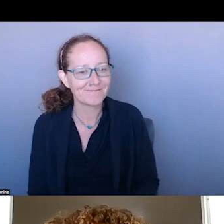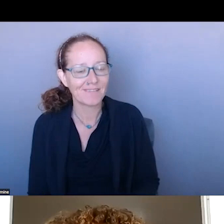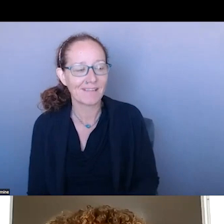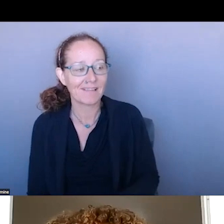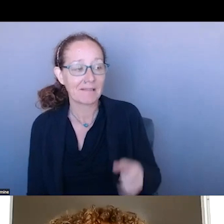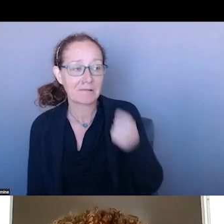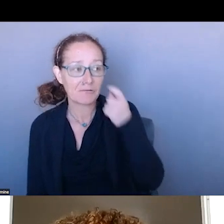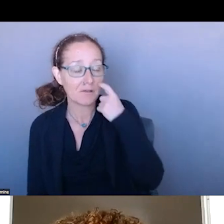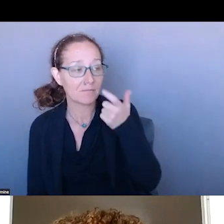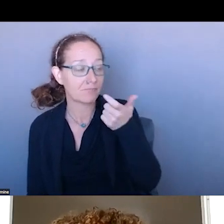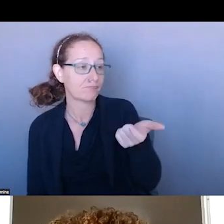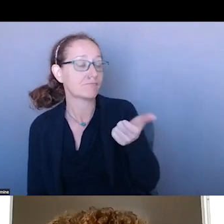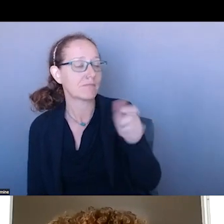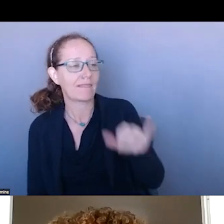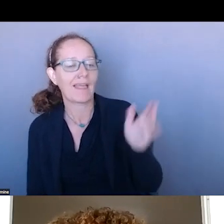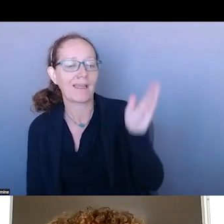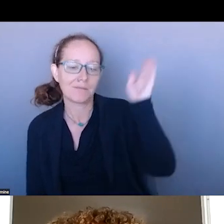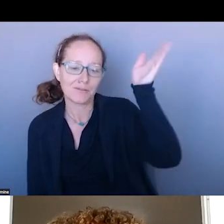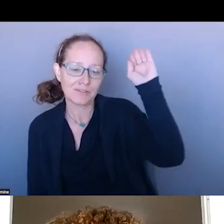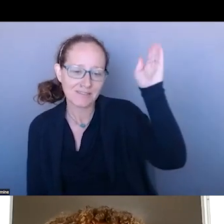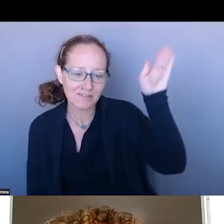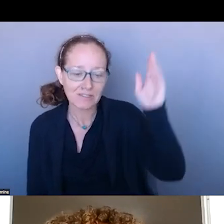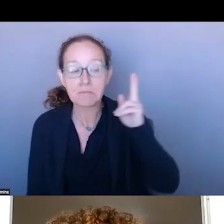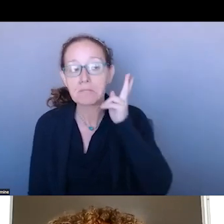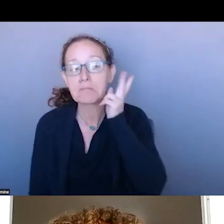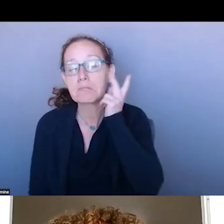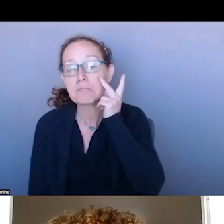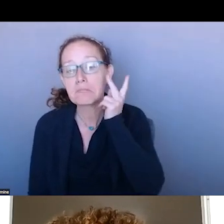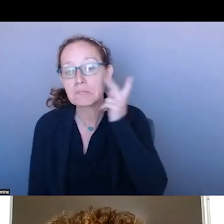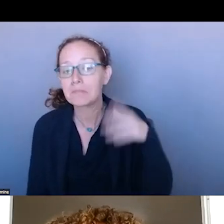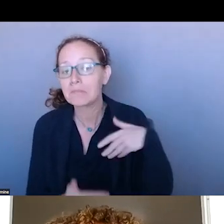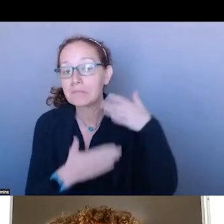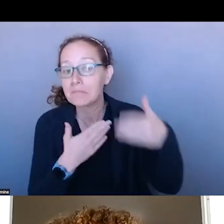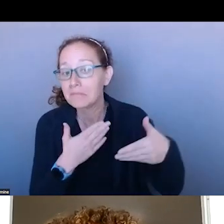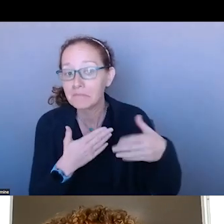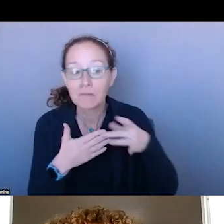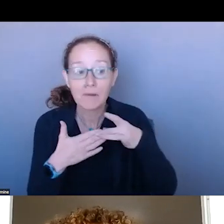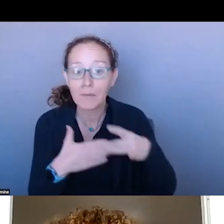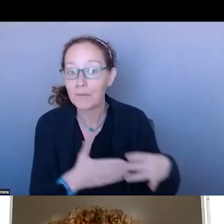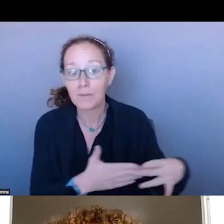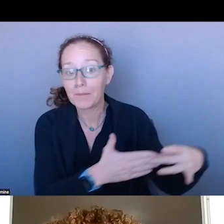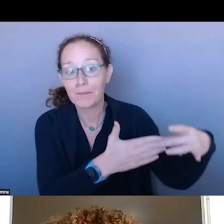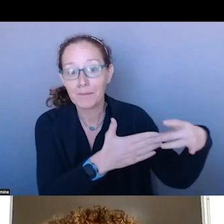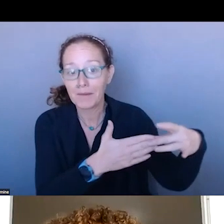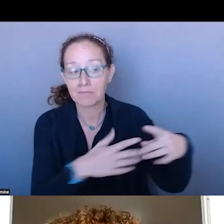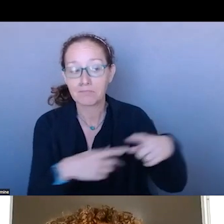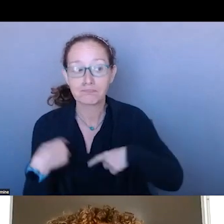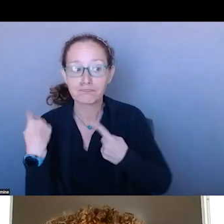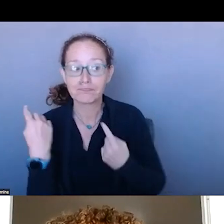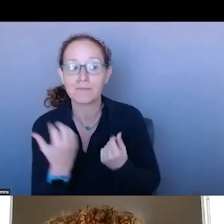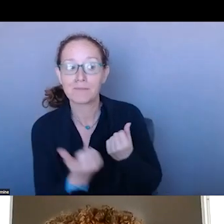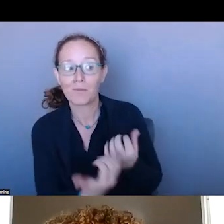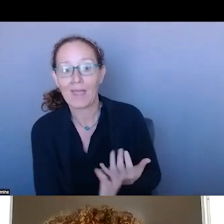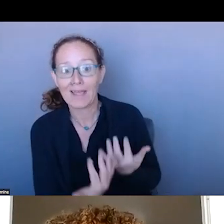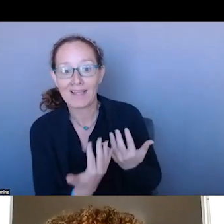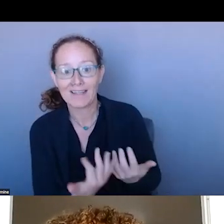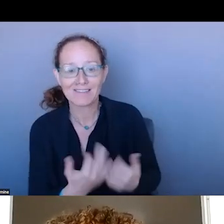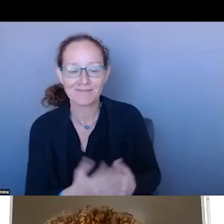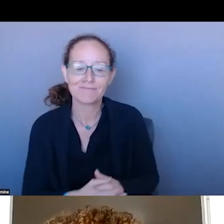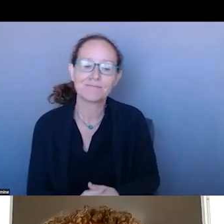SO LET'S SEE WHERE THAT TAKES US. I HAVE BEEN WAITING. >>: LET'S DO THIS. JUSTIN IS A